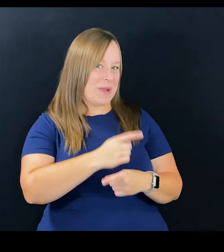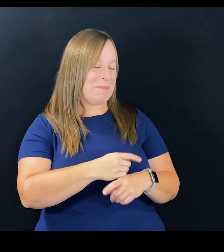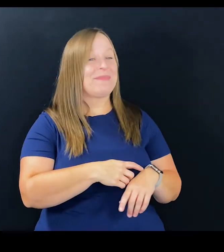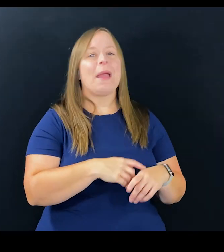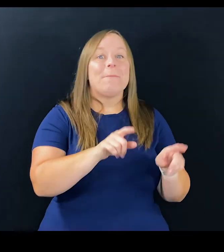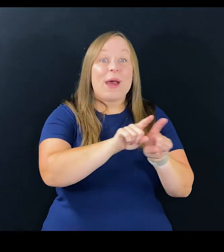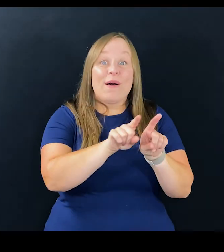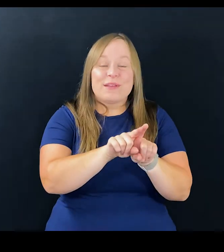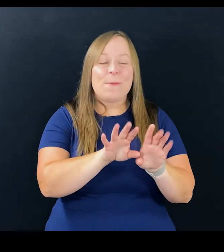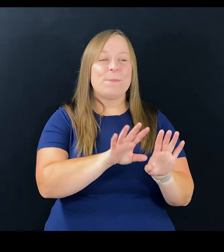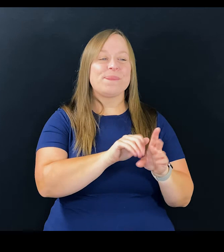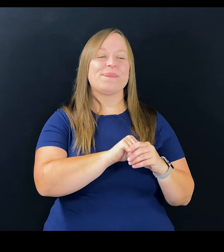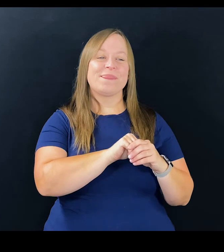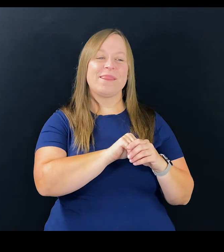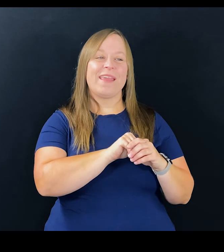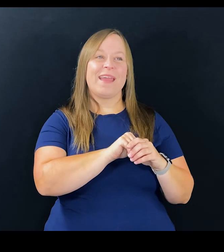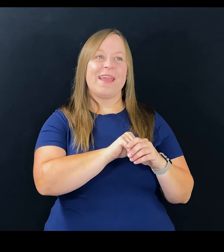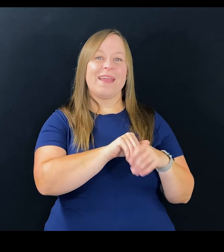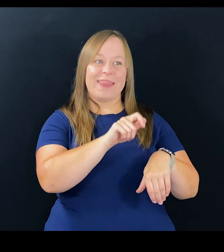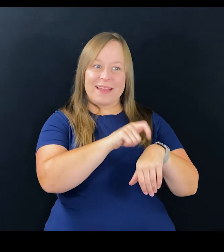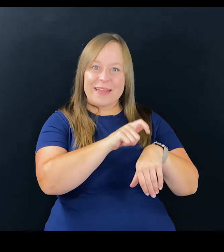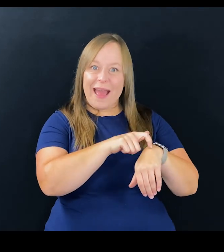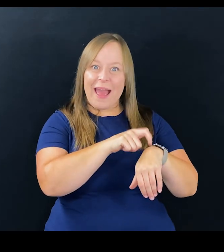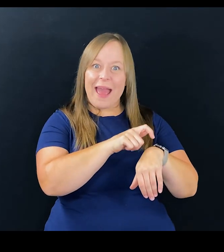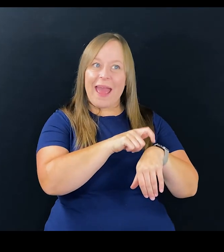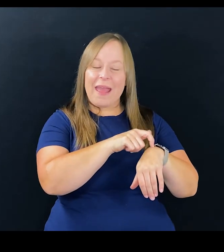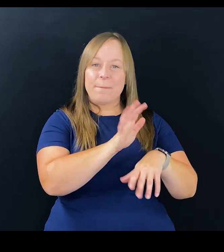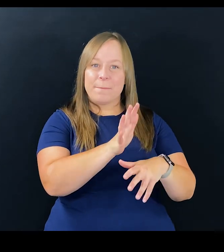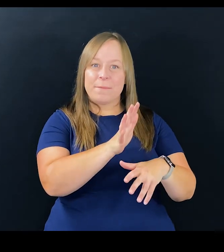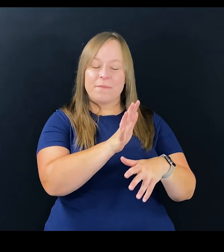Theoretically, but also the time,